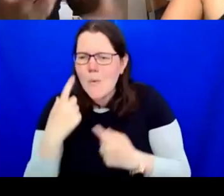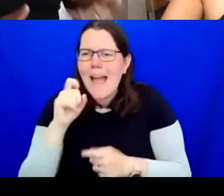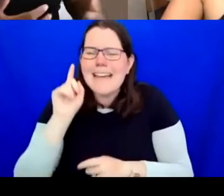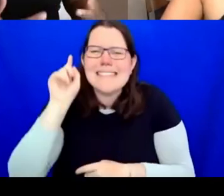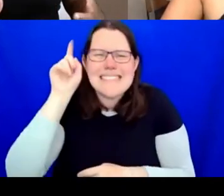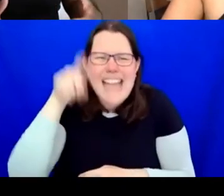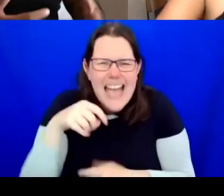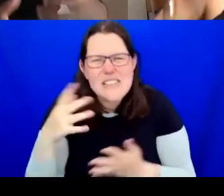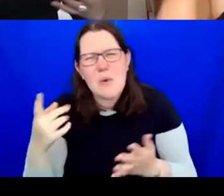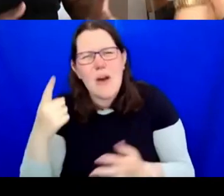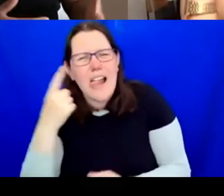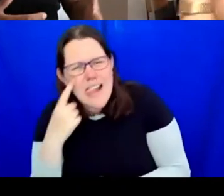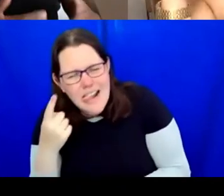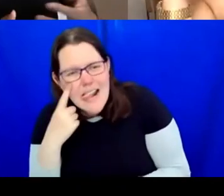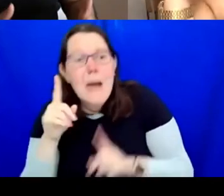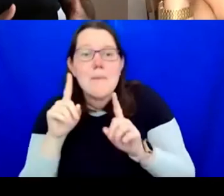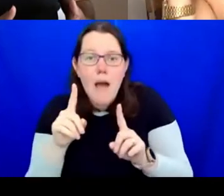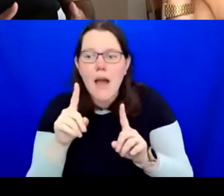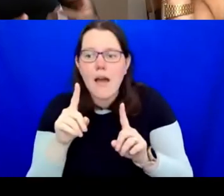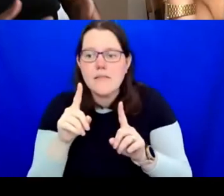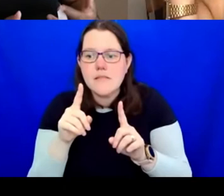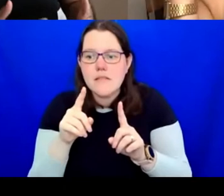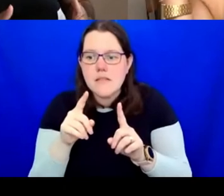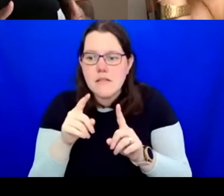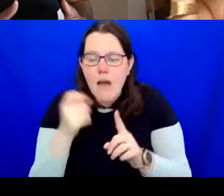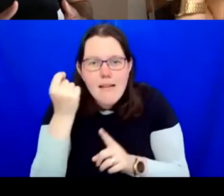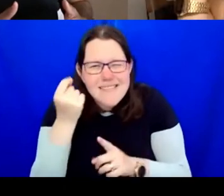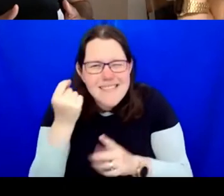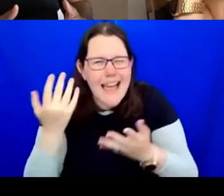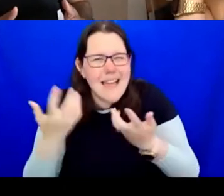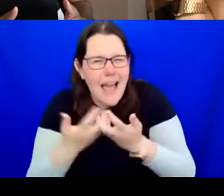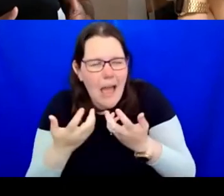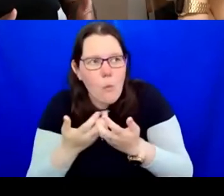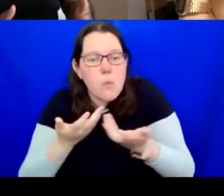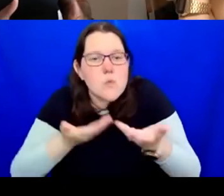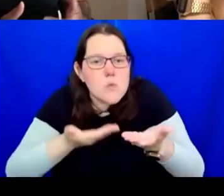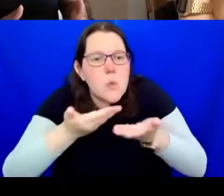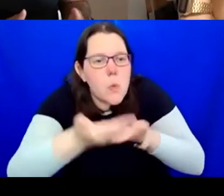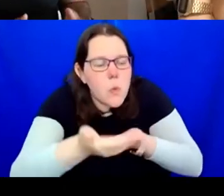other people that you can actually understand some of the barriers that you face. You don't actually